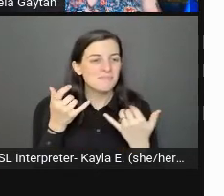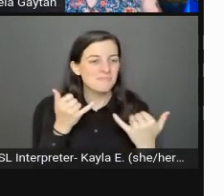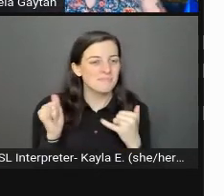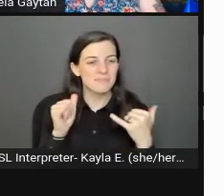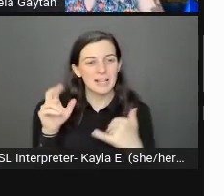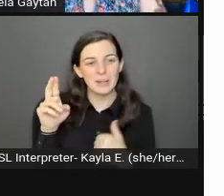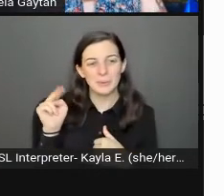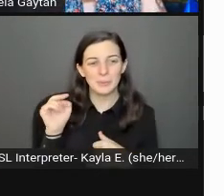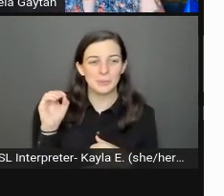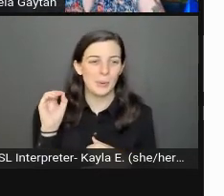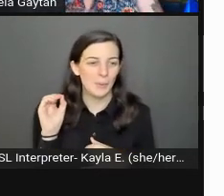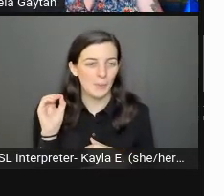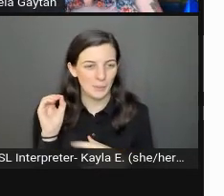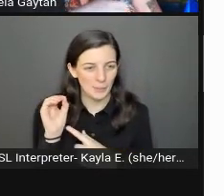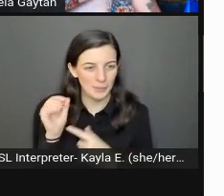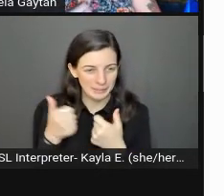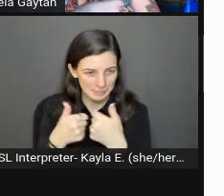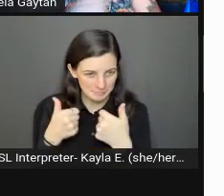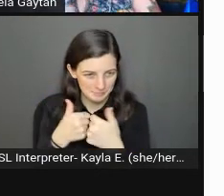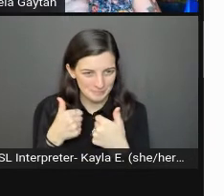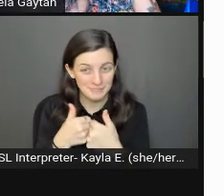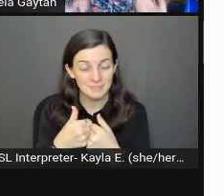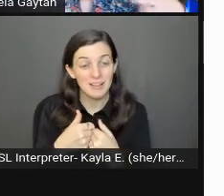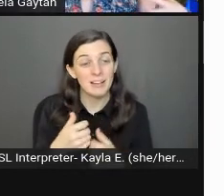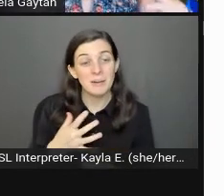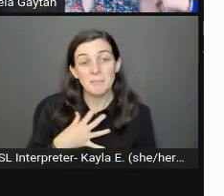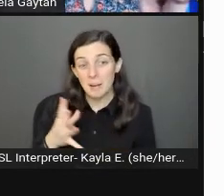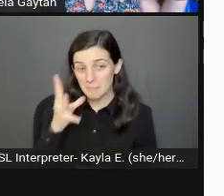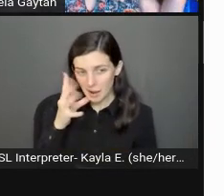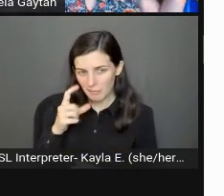My dad, because my mom was having trouble holding all of her cards,